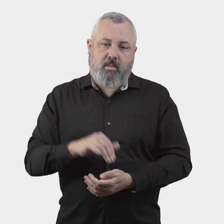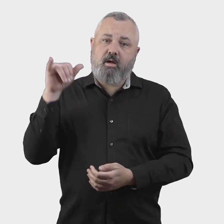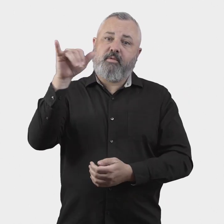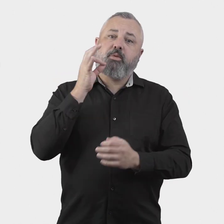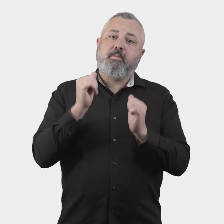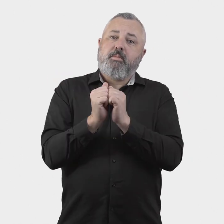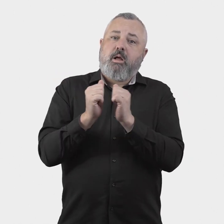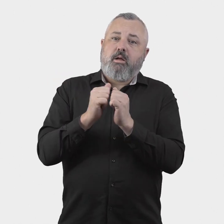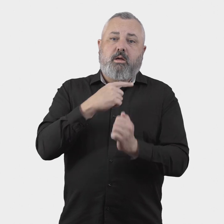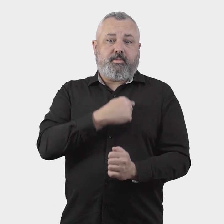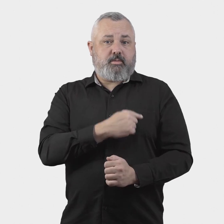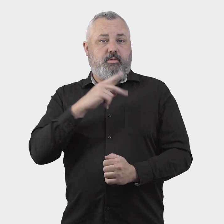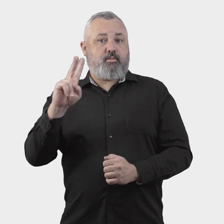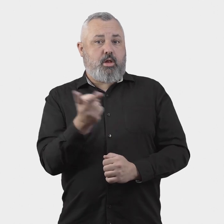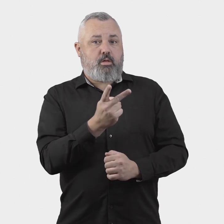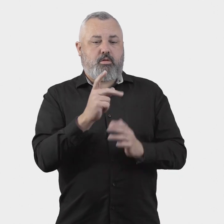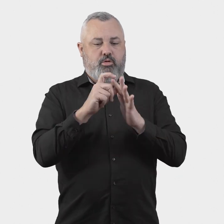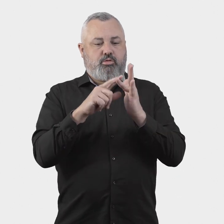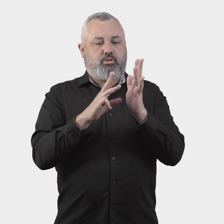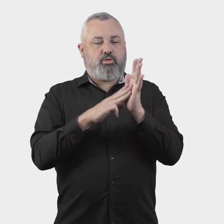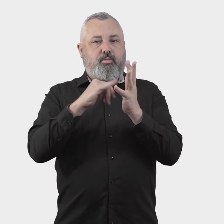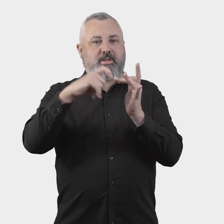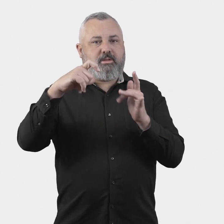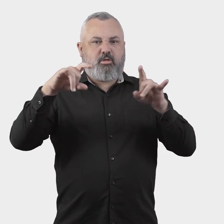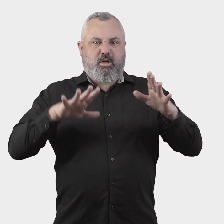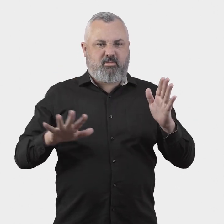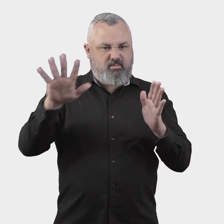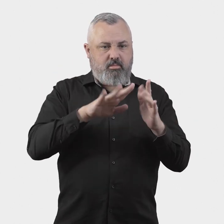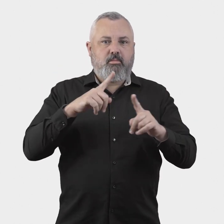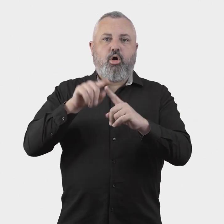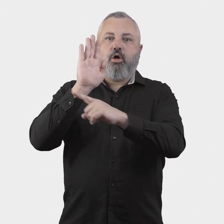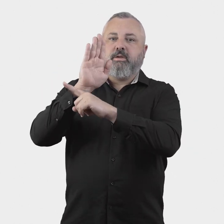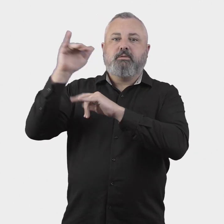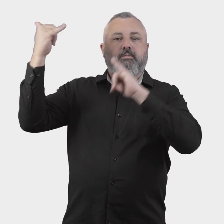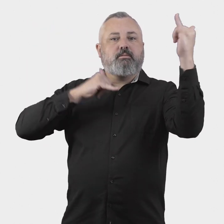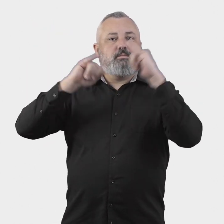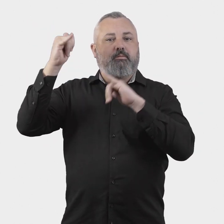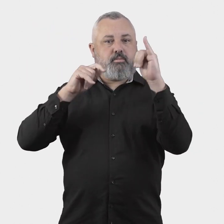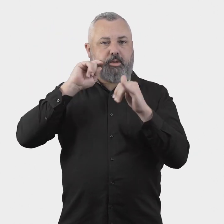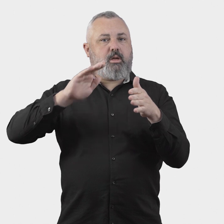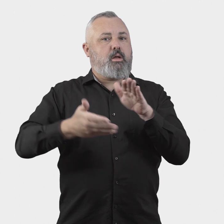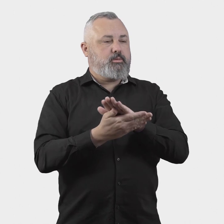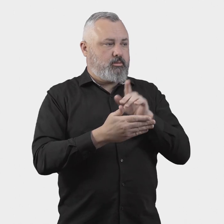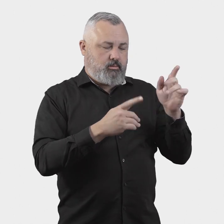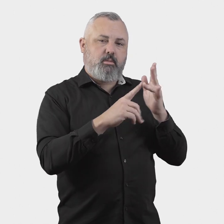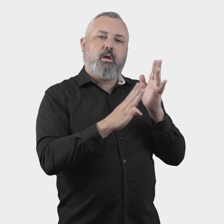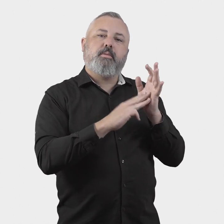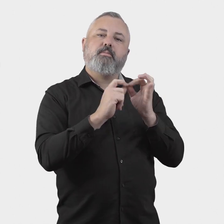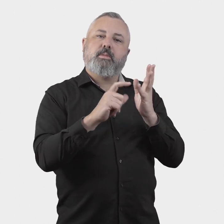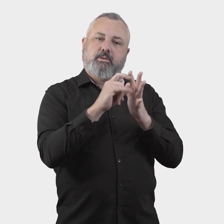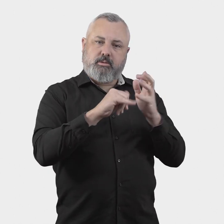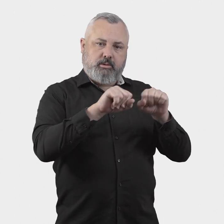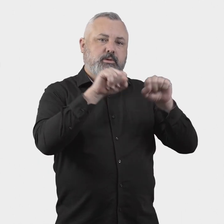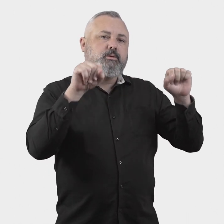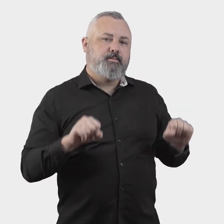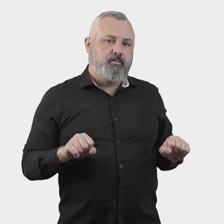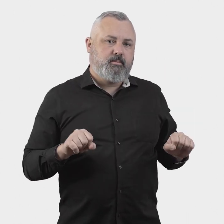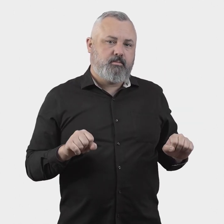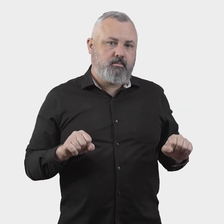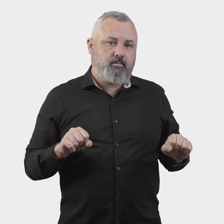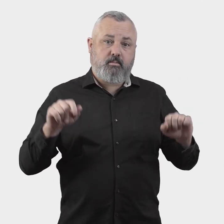The Aviation White Paper commits that both domestic and international airlines will be subject to the ombuds scheme.